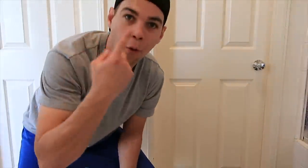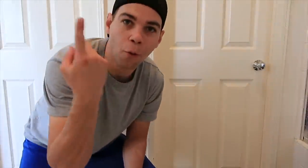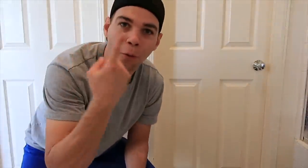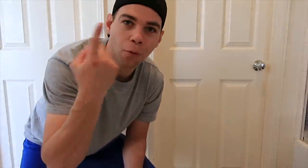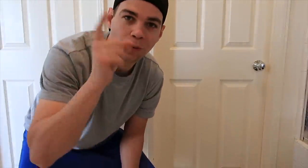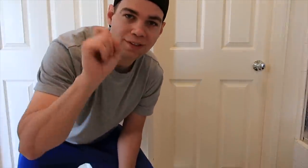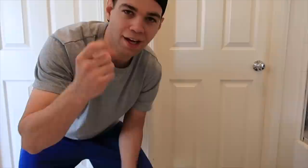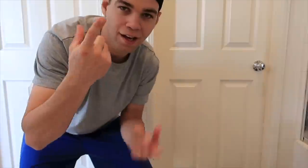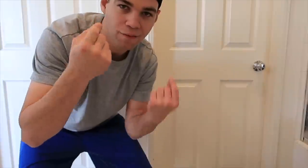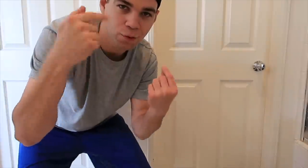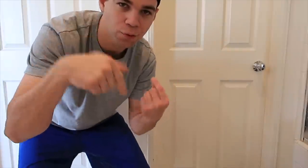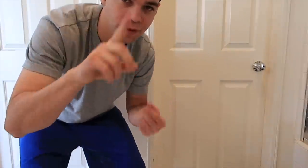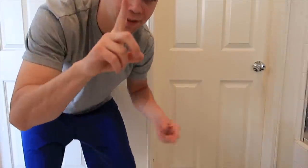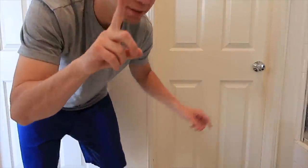Always have to do this